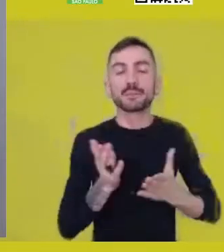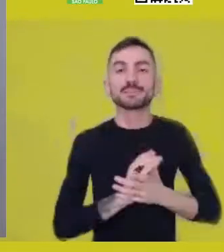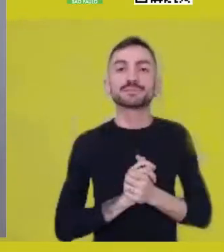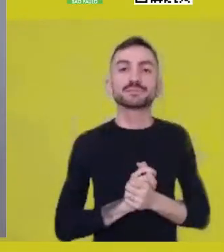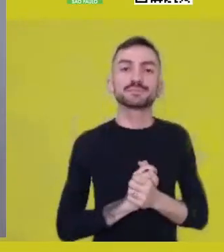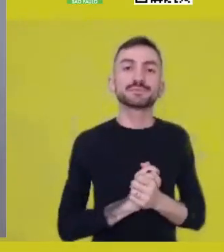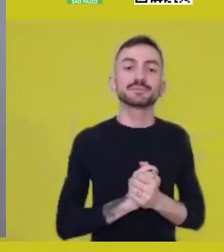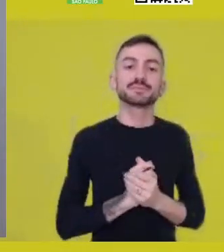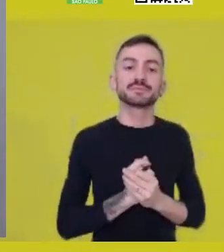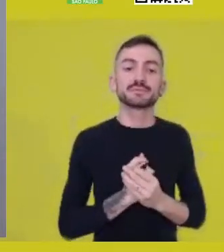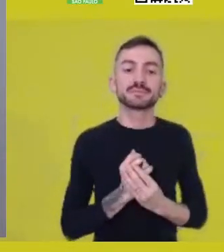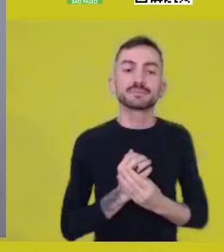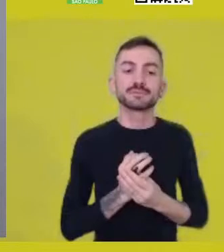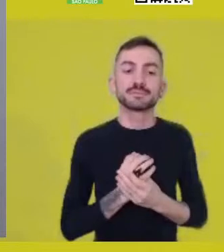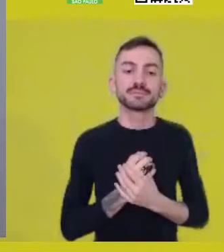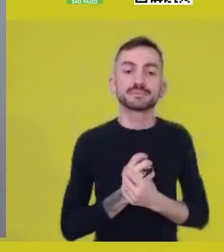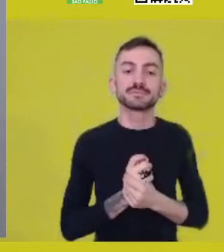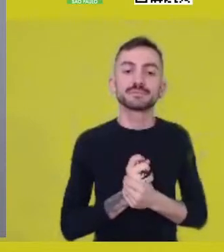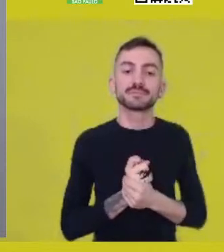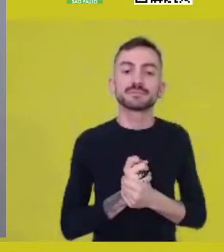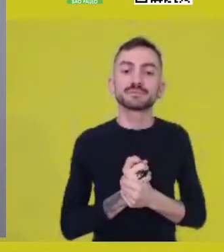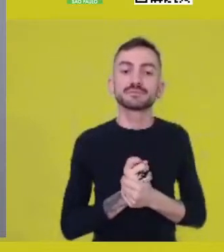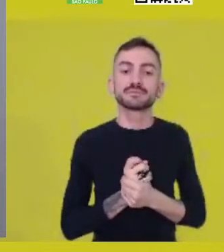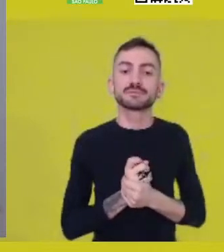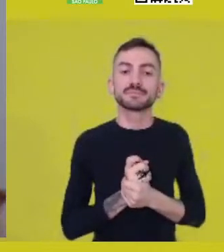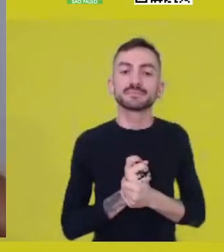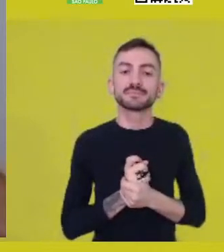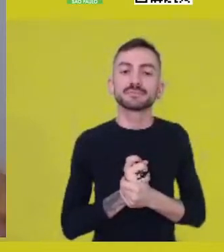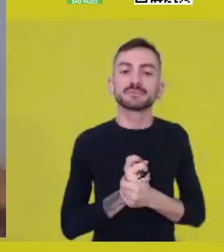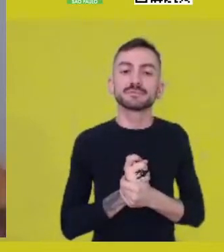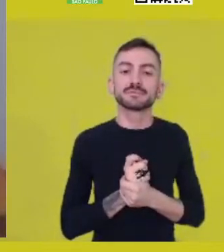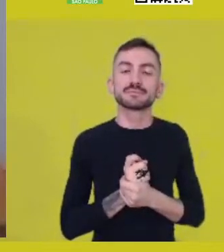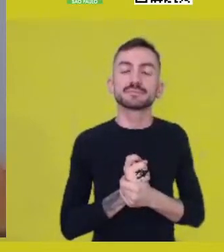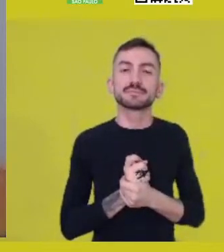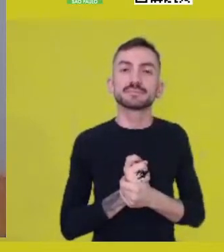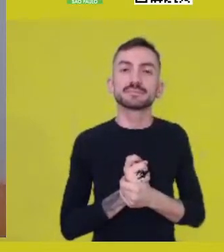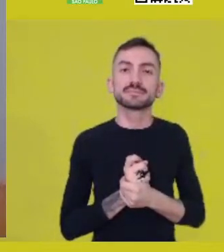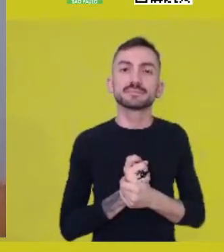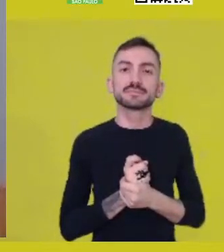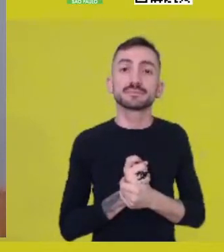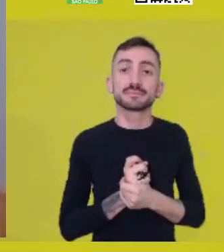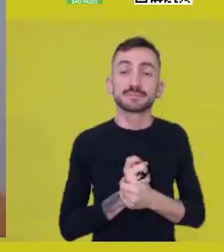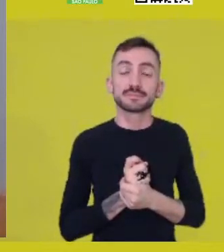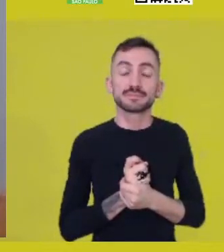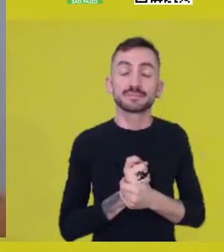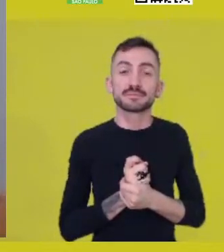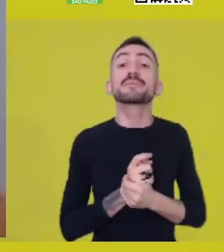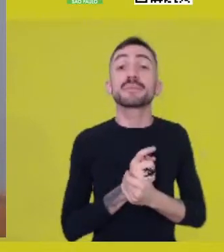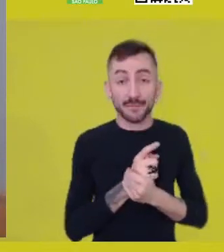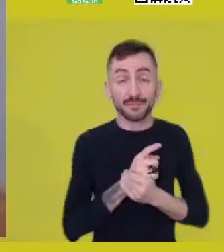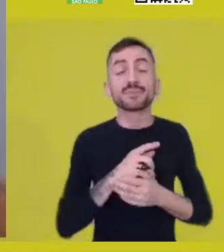oddly enough, this idea of life force